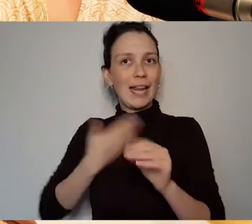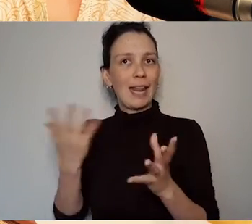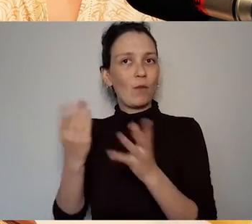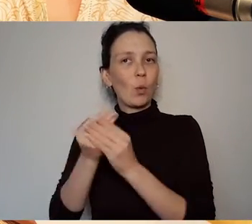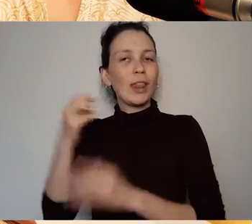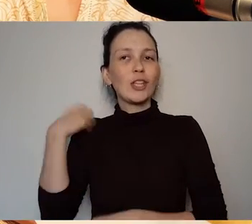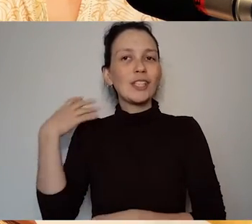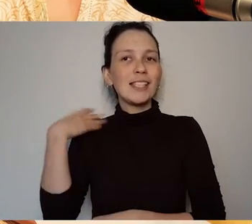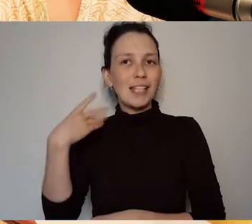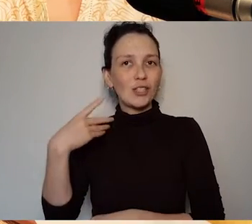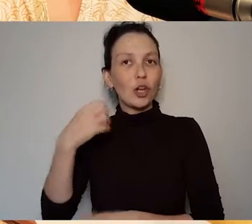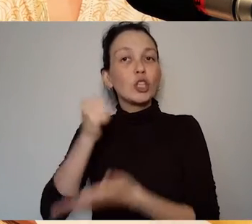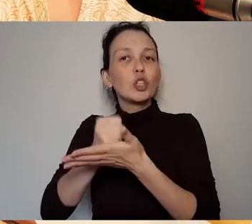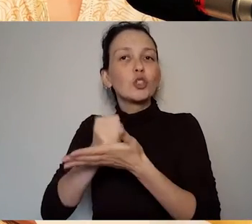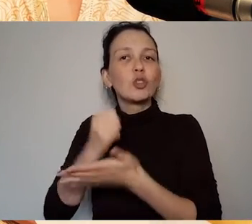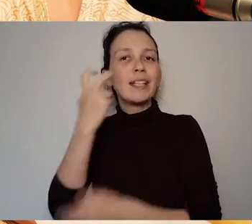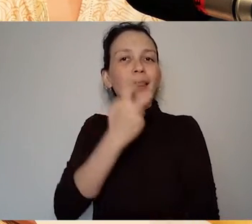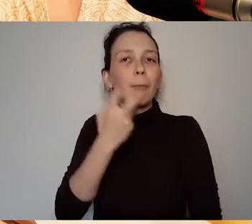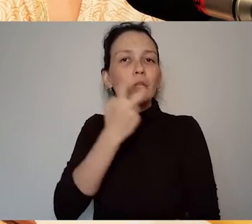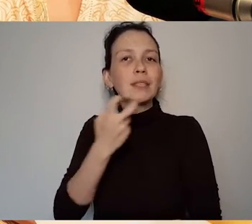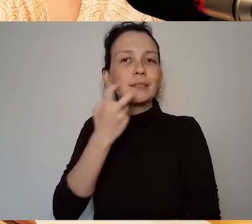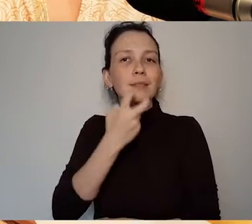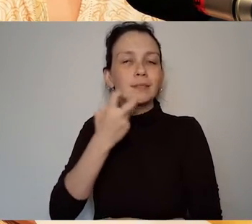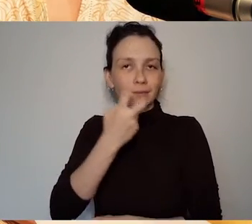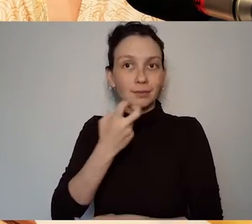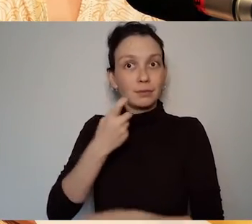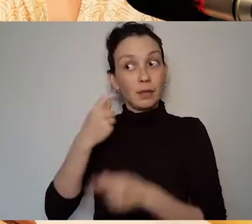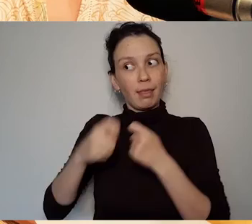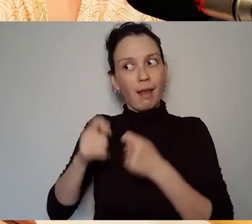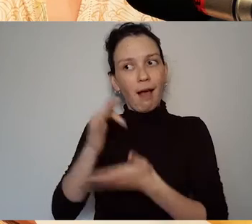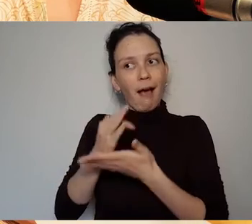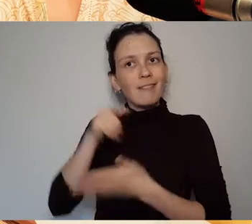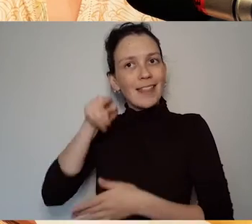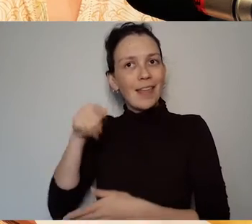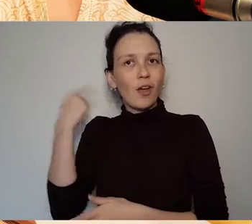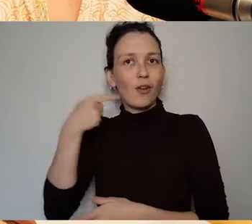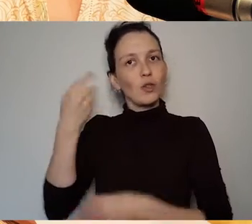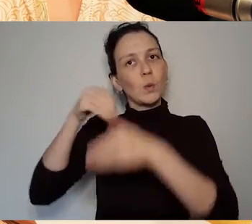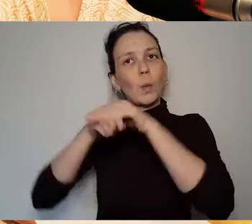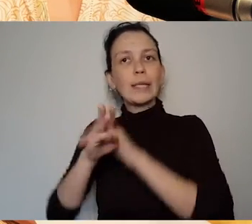she went to the theatre a lot when she was living in London, decided when she was there I could